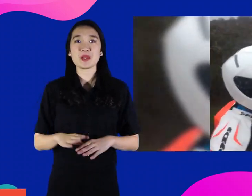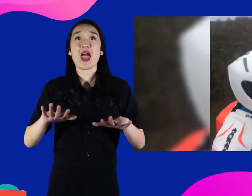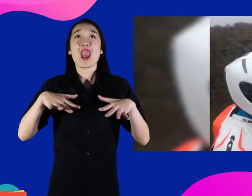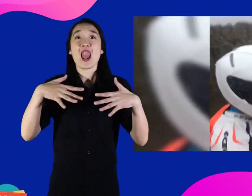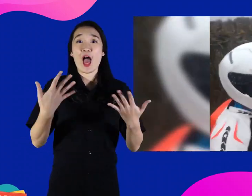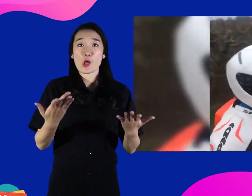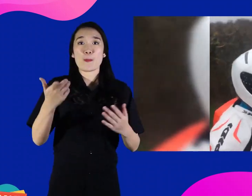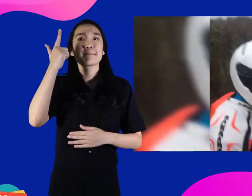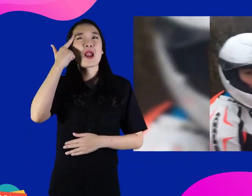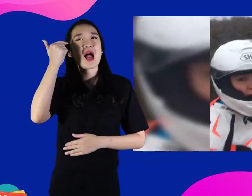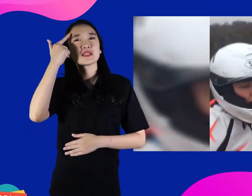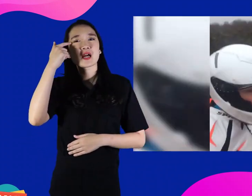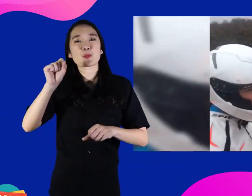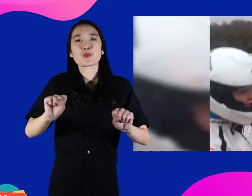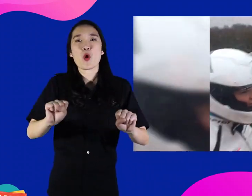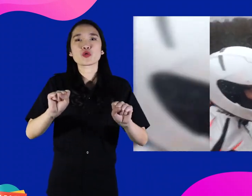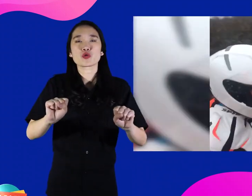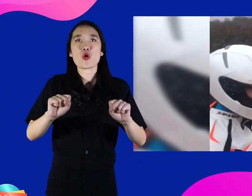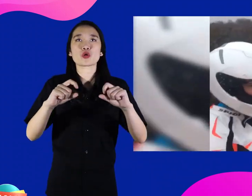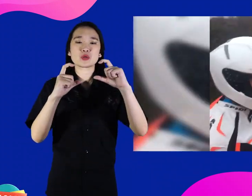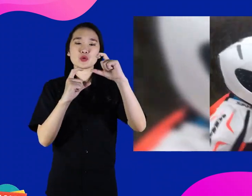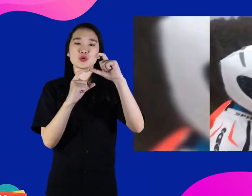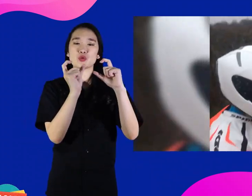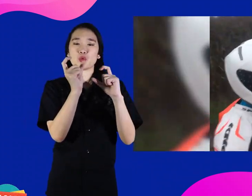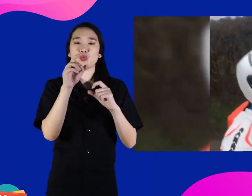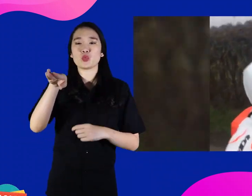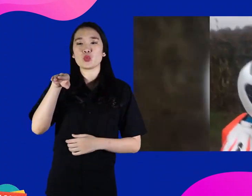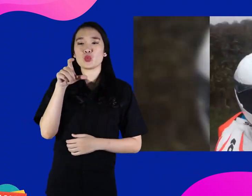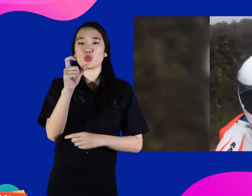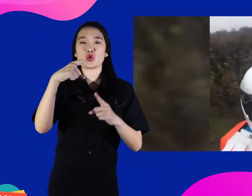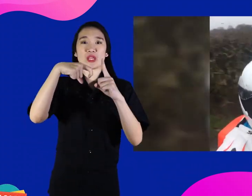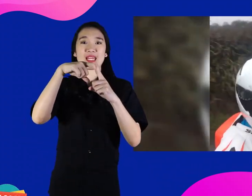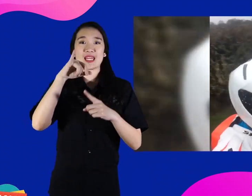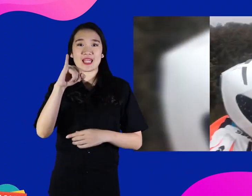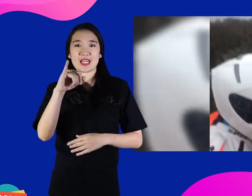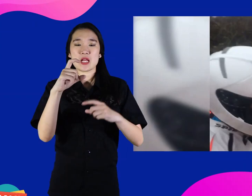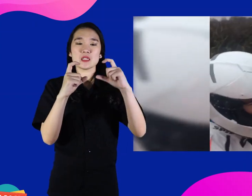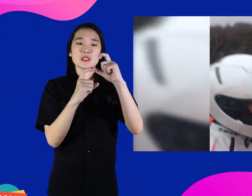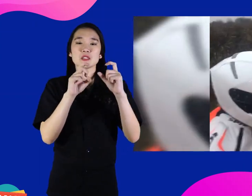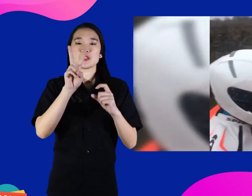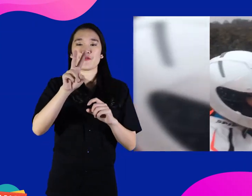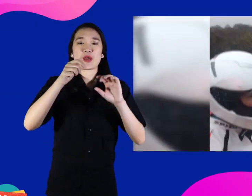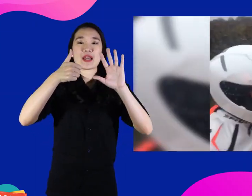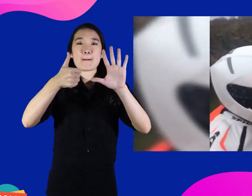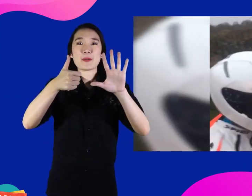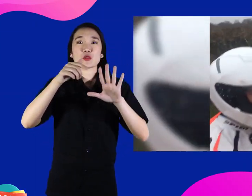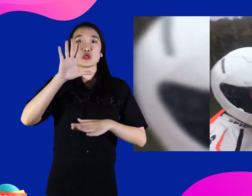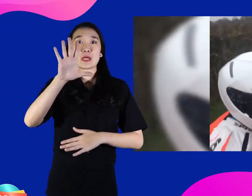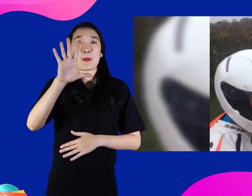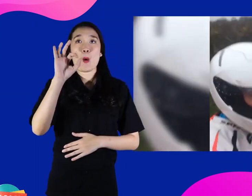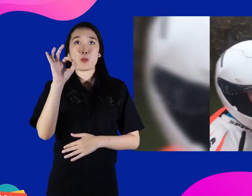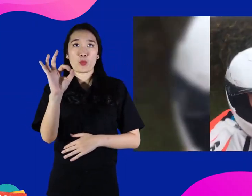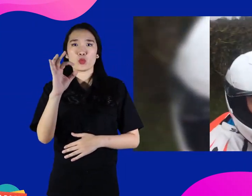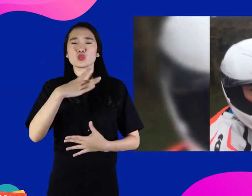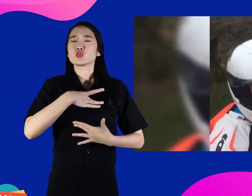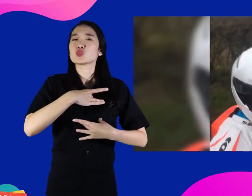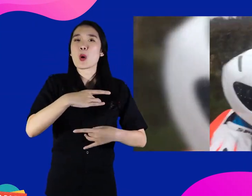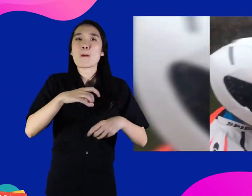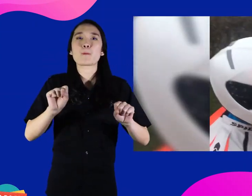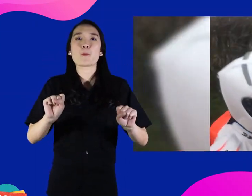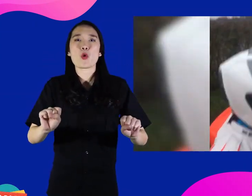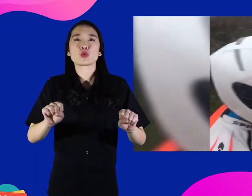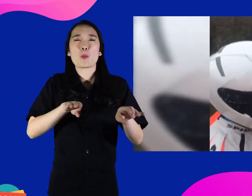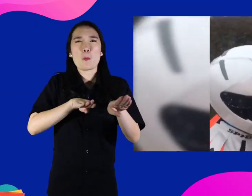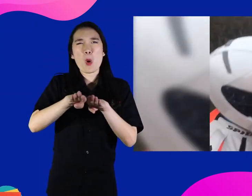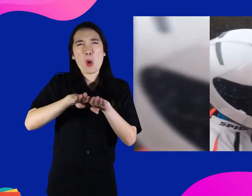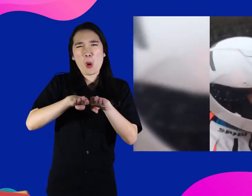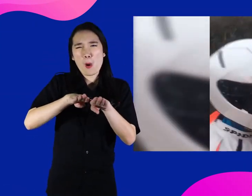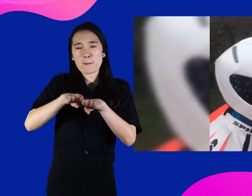Then learn to ride a Suzuki motorcycle type sv650, so like motor racing